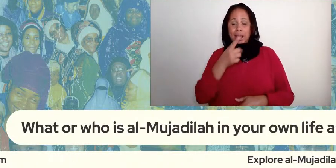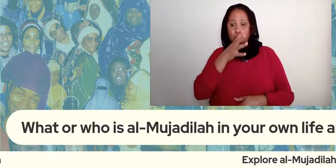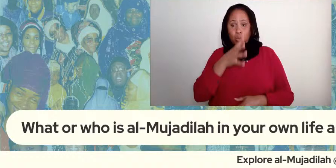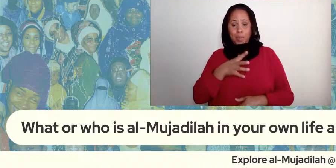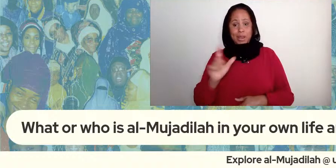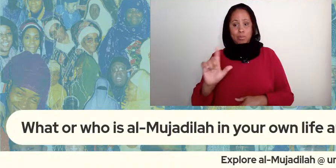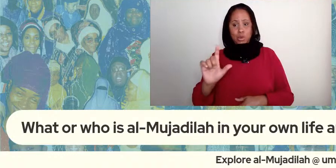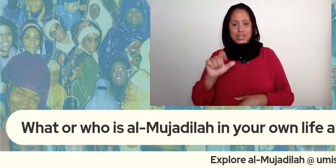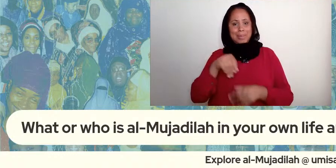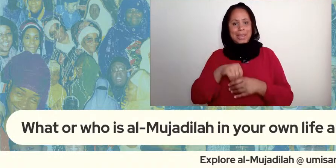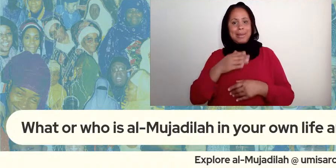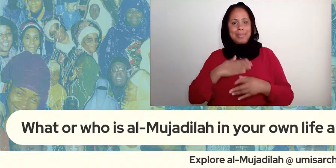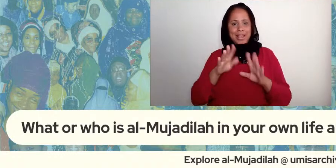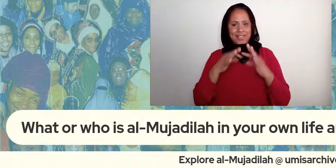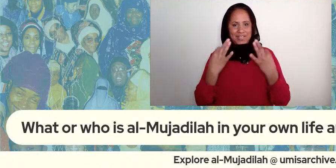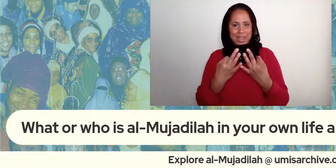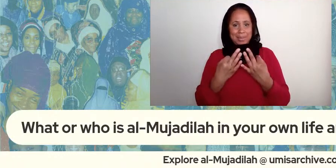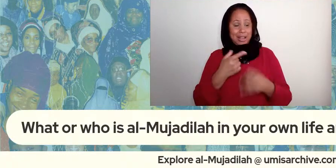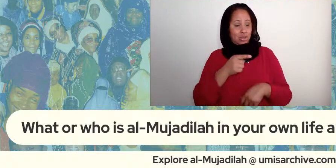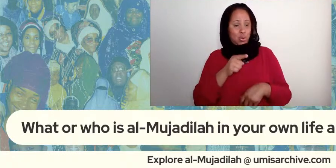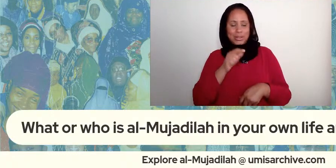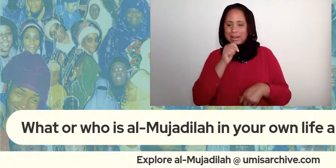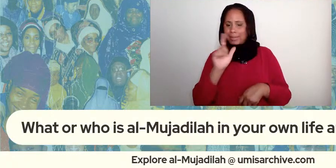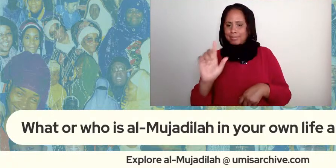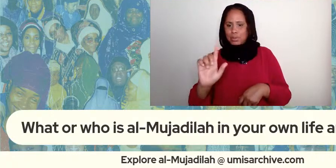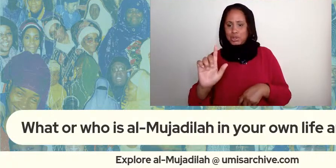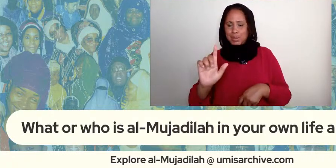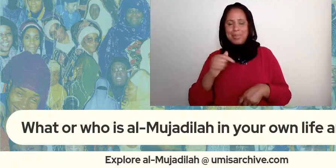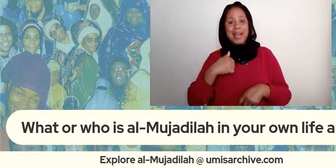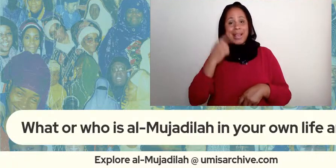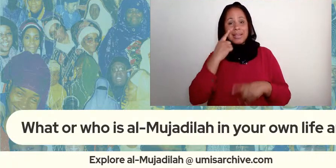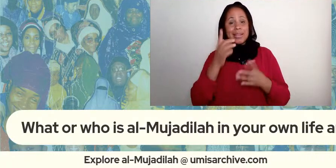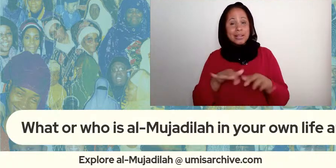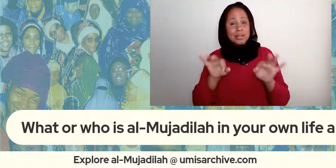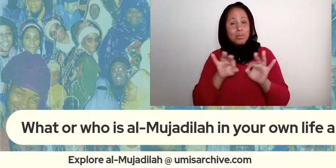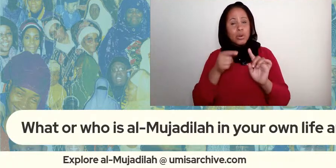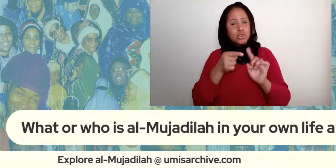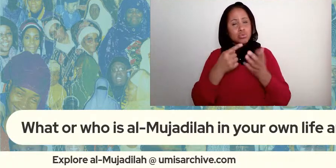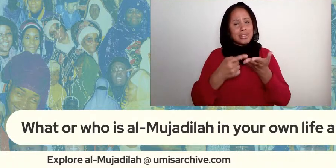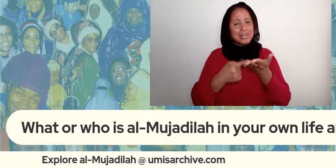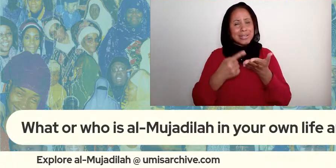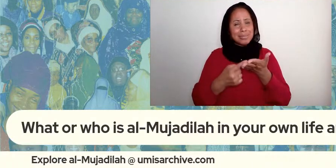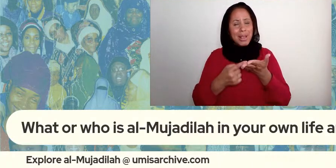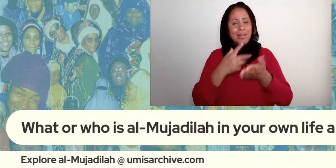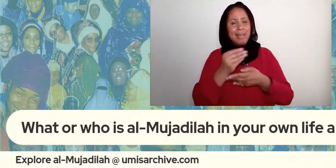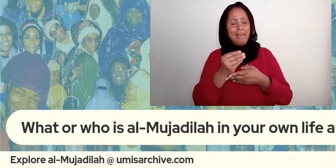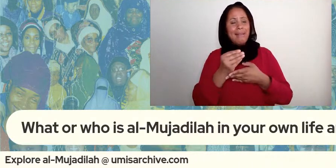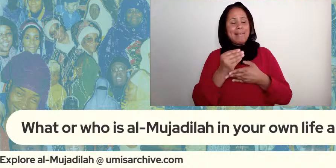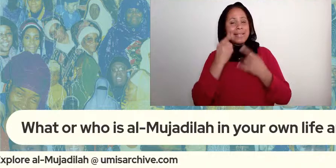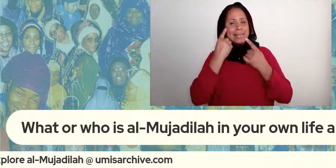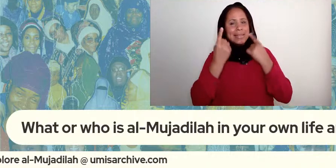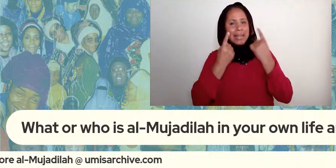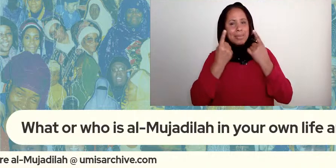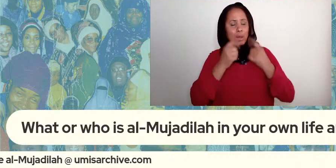to talk about um contextualize the the heartbreak the loss the suffering and the